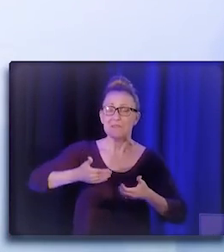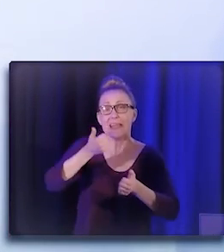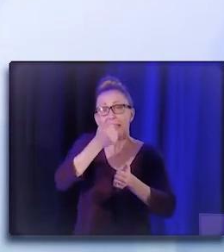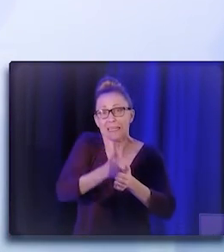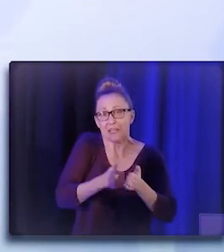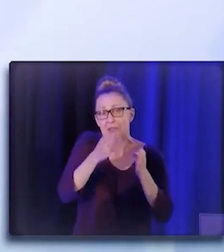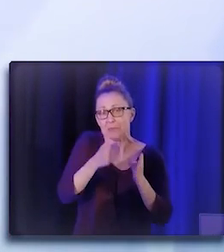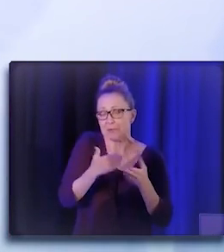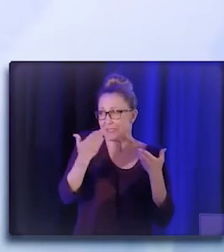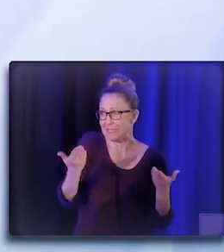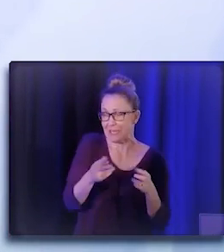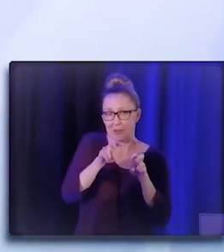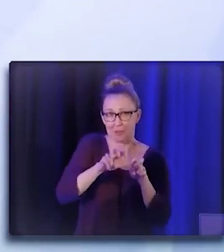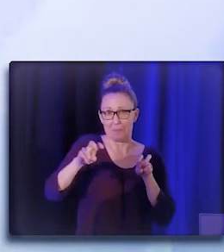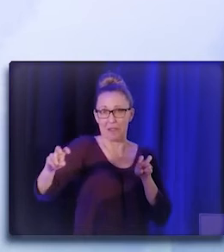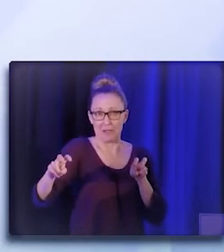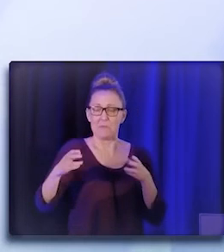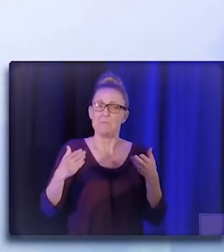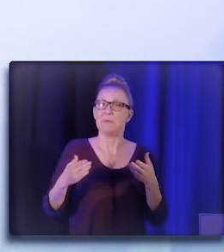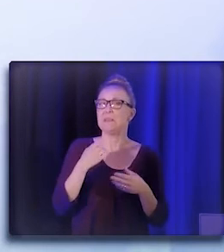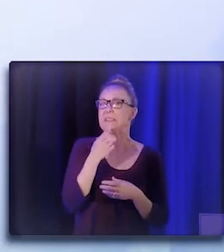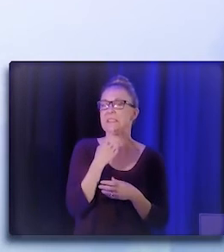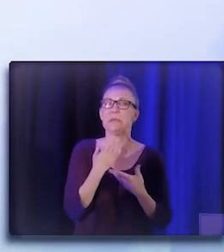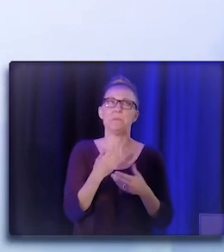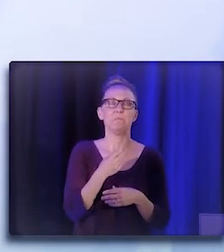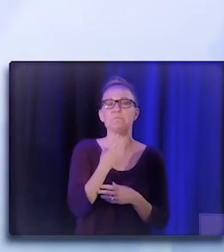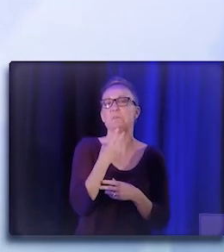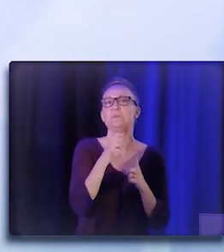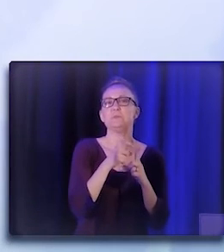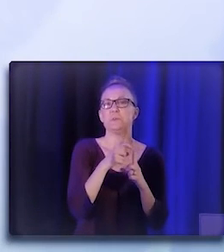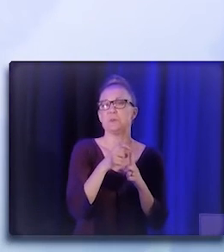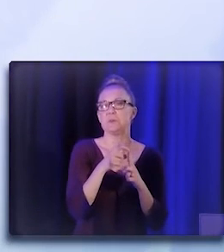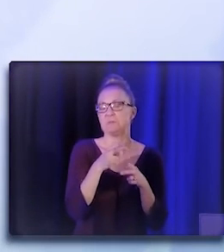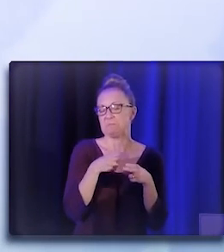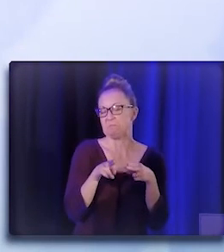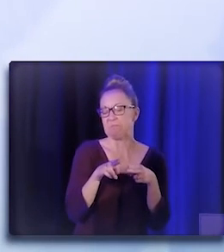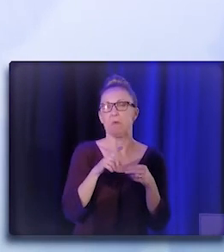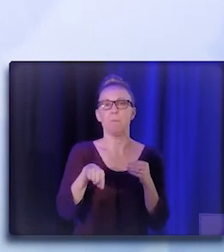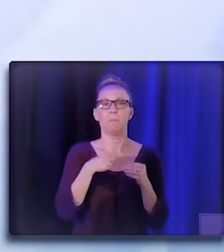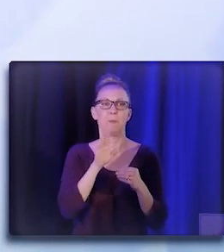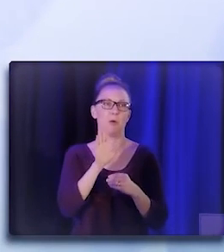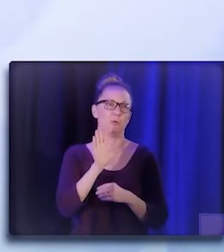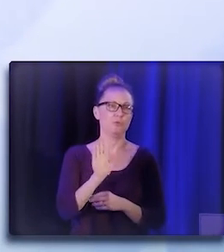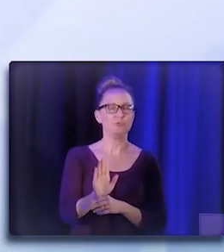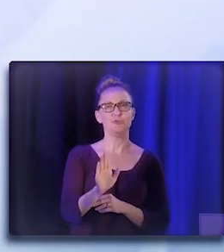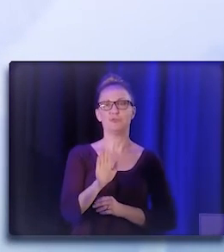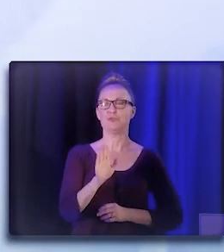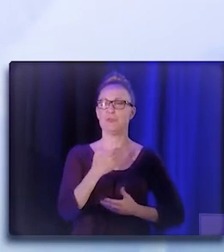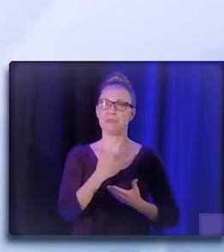to just say maybe two words about your takeaways from today and what you want the audience